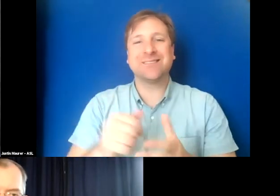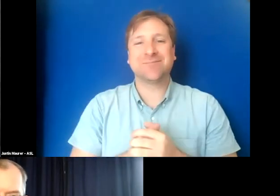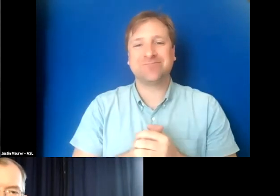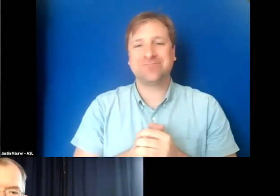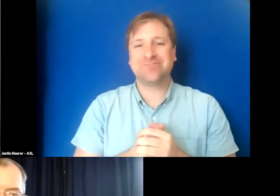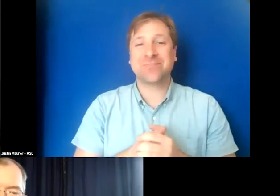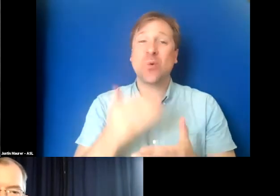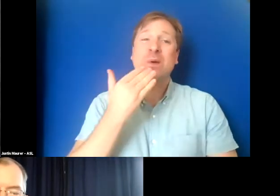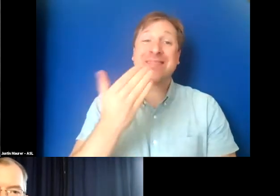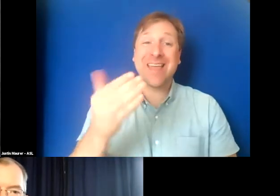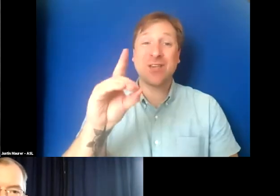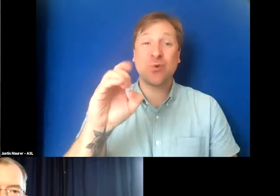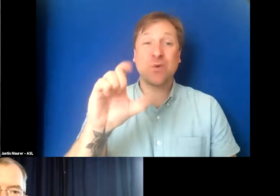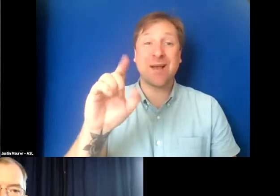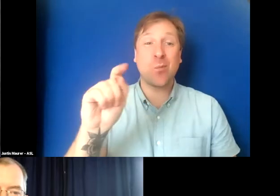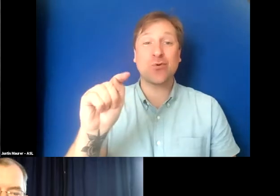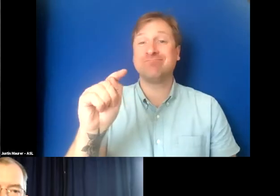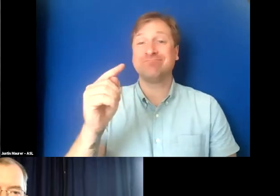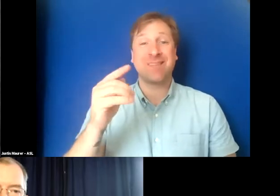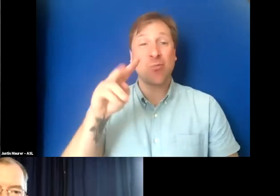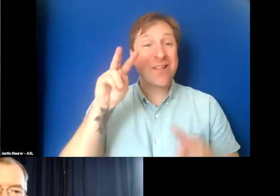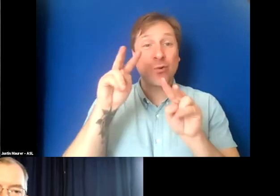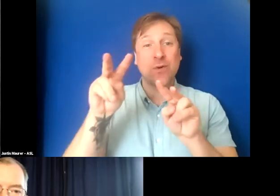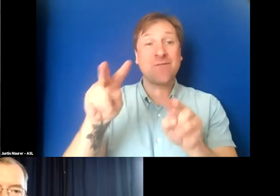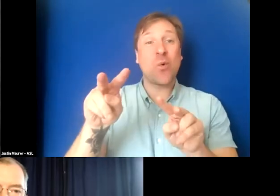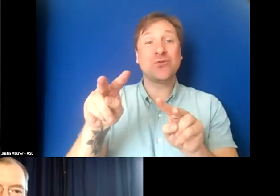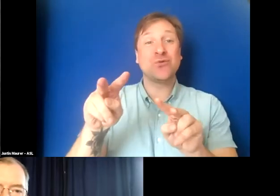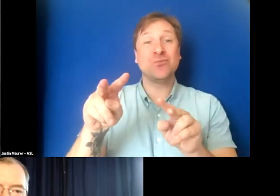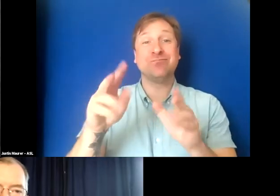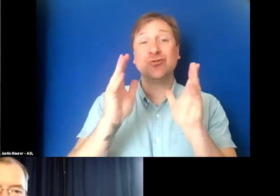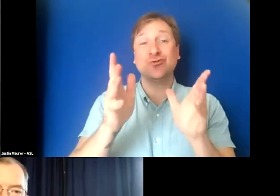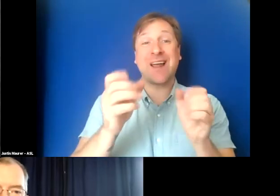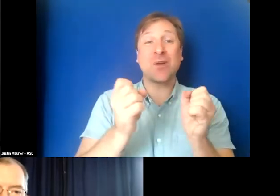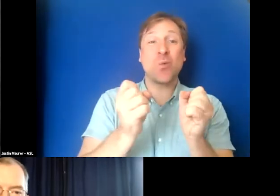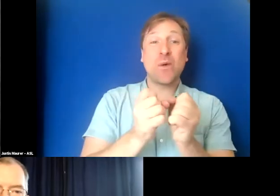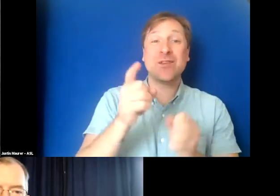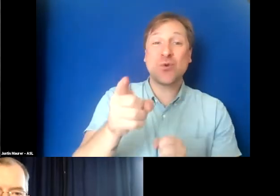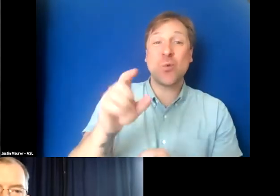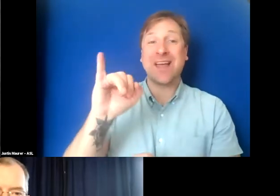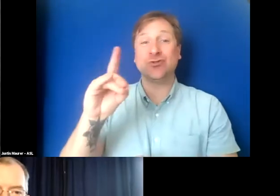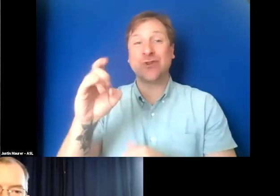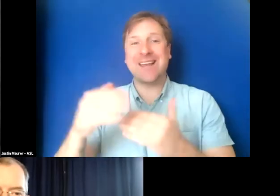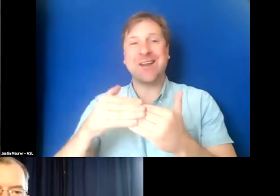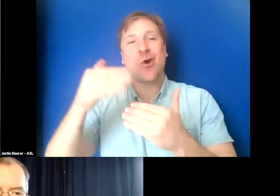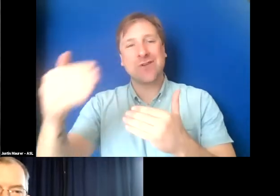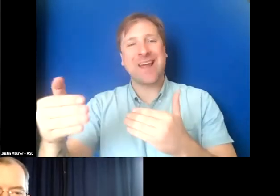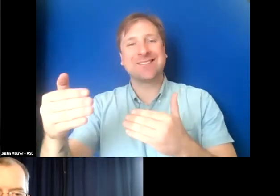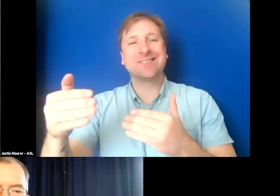So thank you, Delbert, very much. Looking forward to speaking both with you and Jade in our next section.